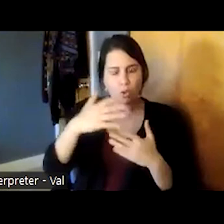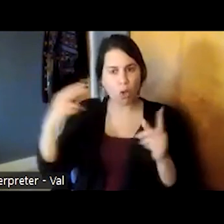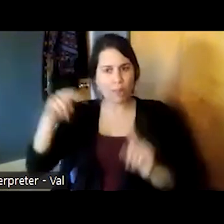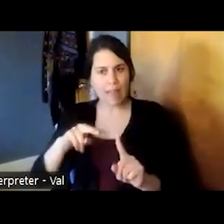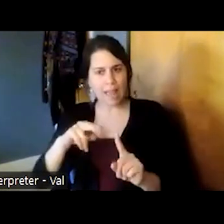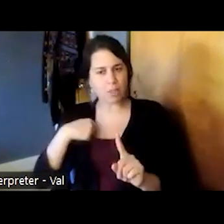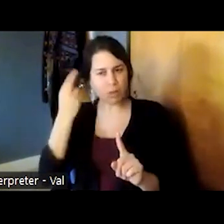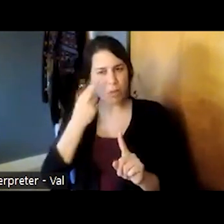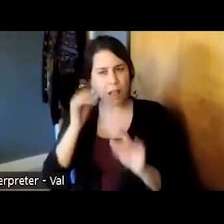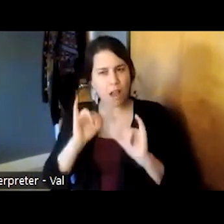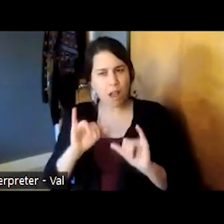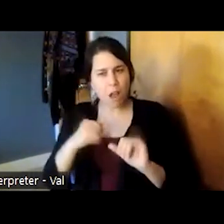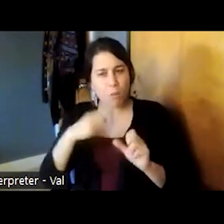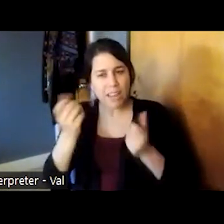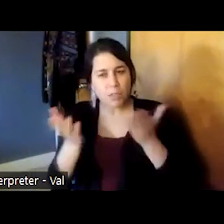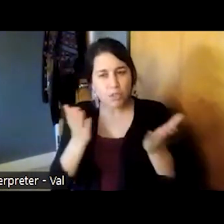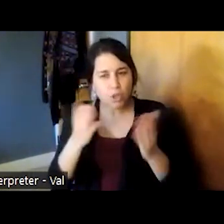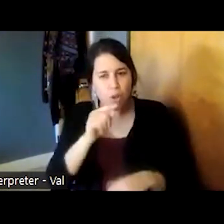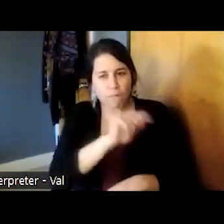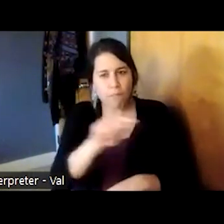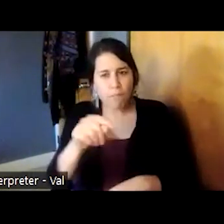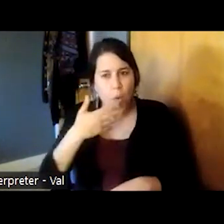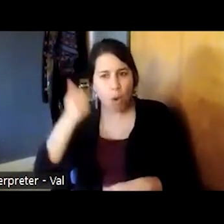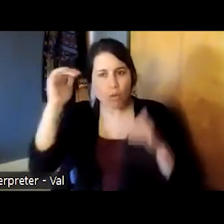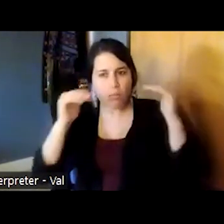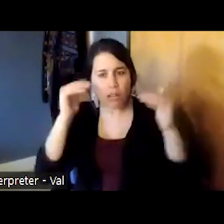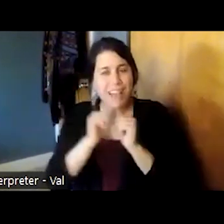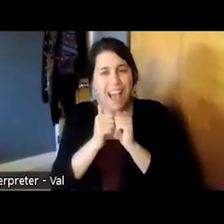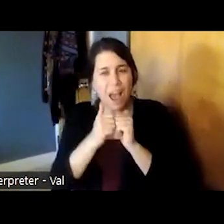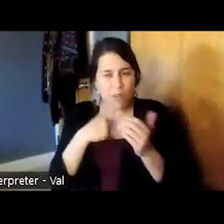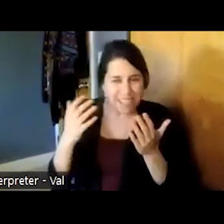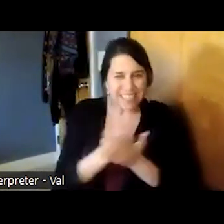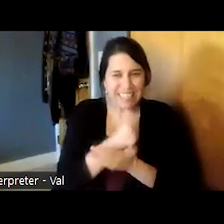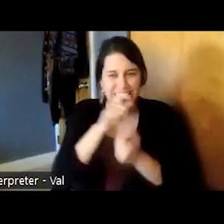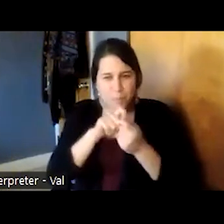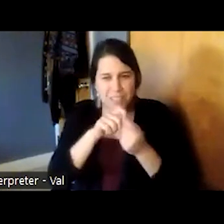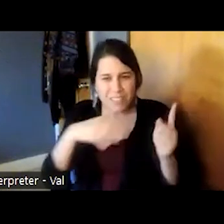older adults by leveraging our expertise in specific settings namely nursing homes